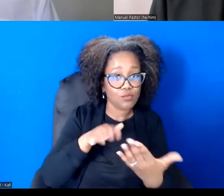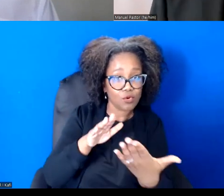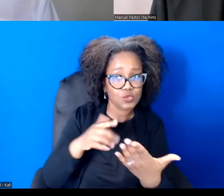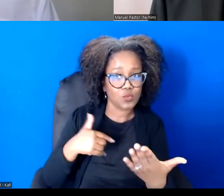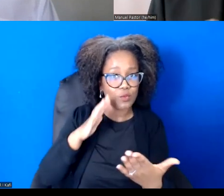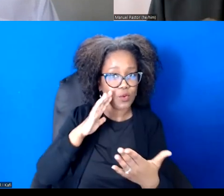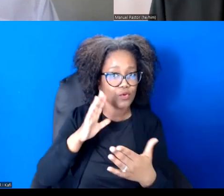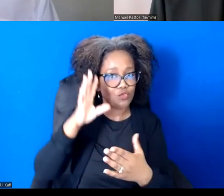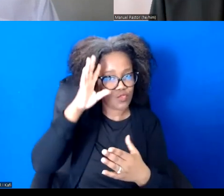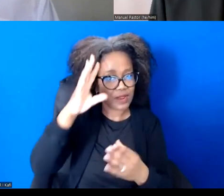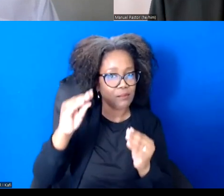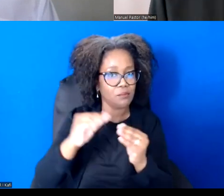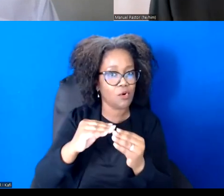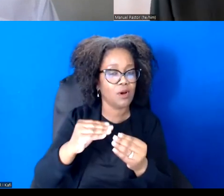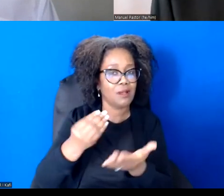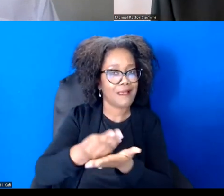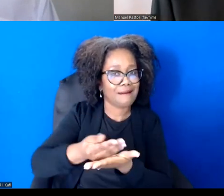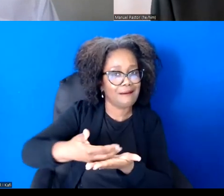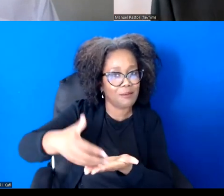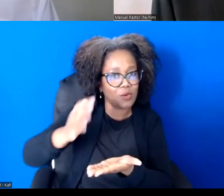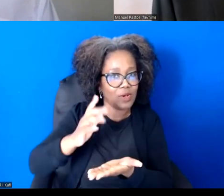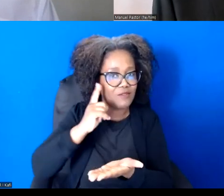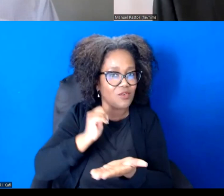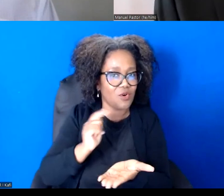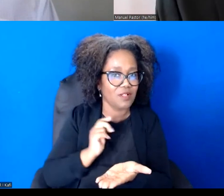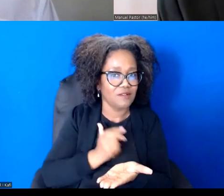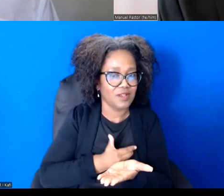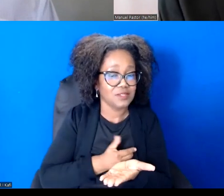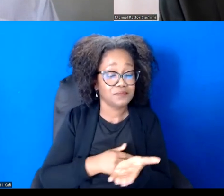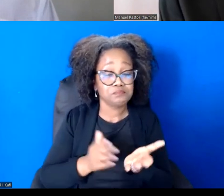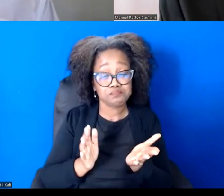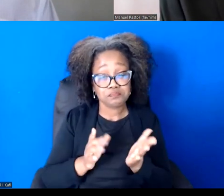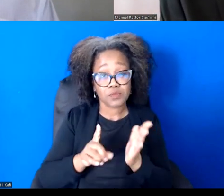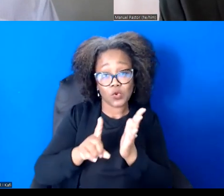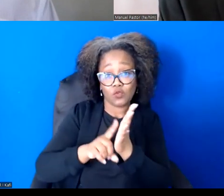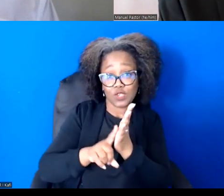Research we've done, looking at the relationship, for example, between income inequality and